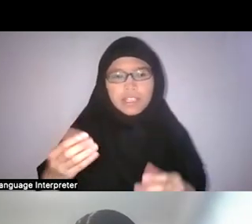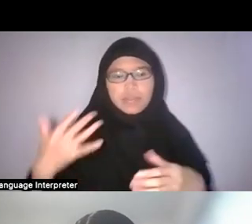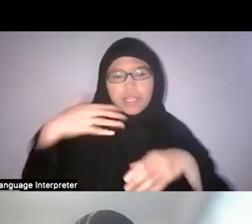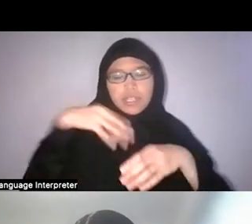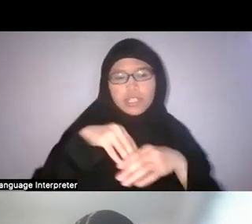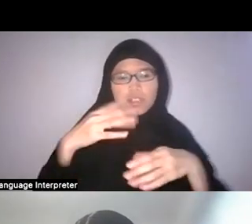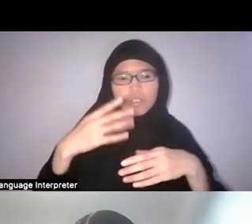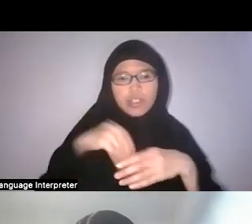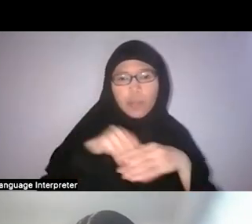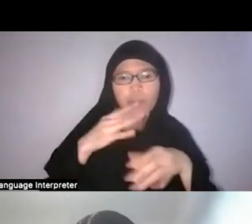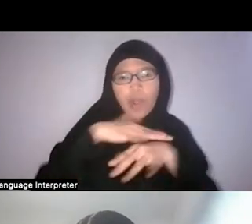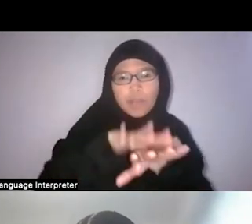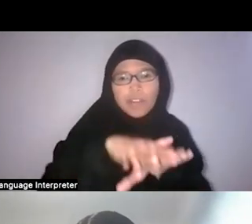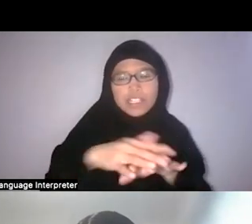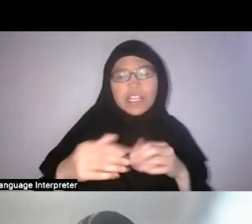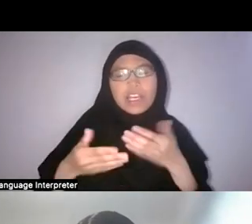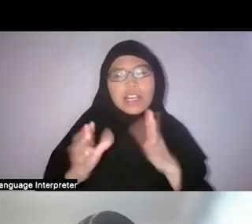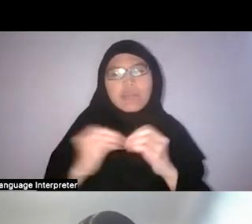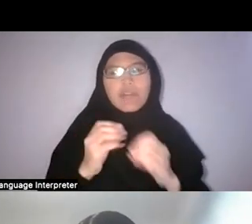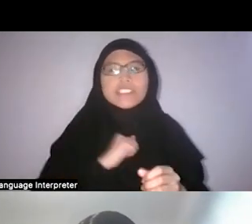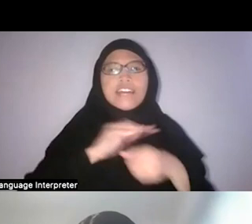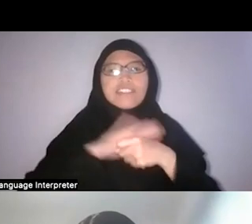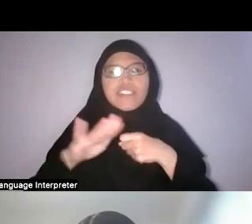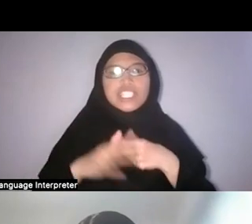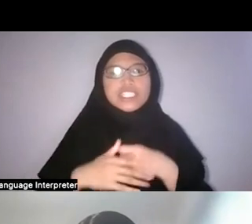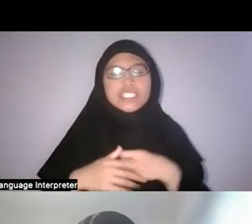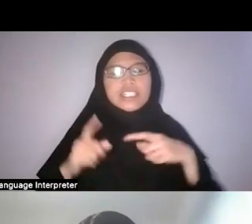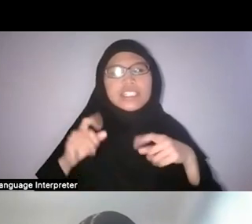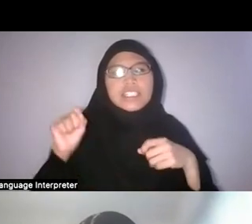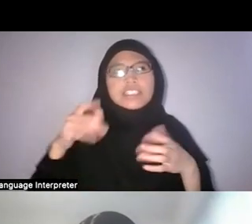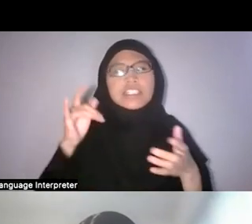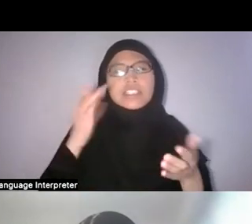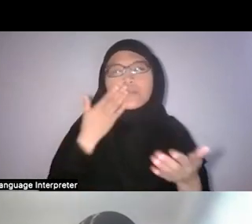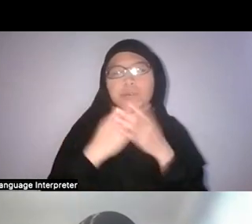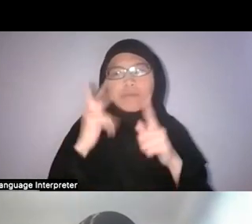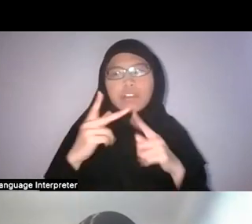that allows for more self-sufficiency. But yeah that’s a good point, that there is no relationship with nature because